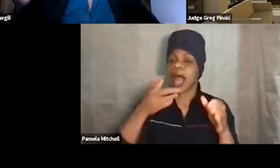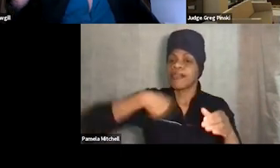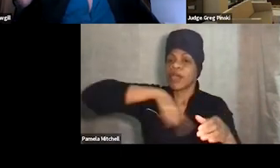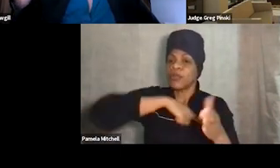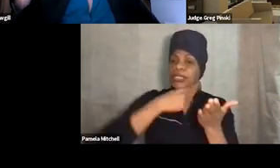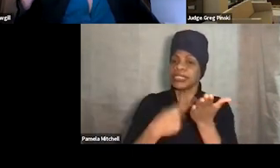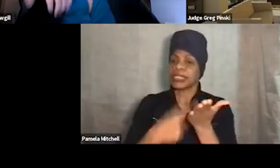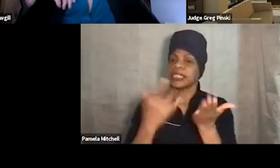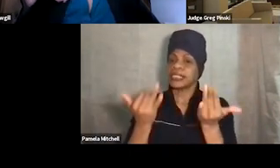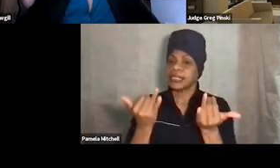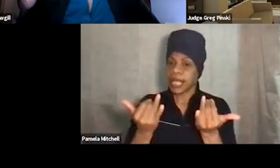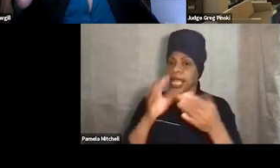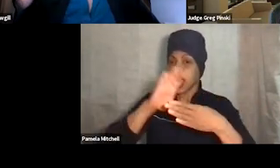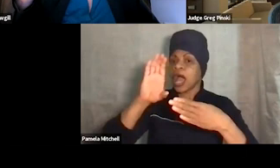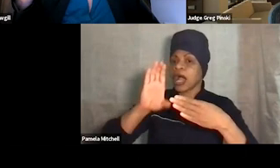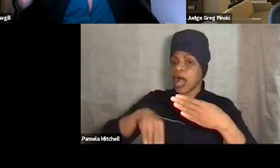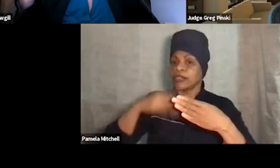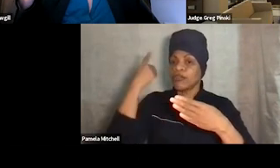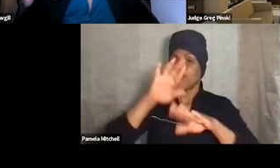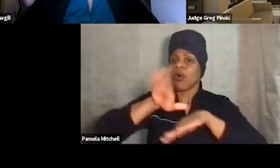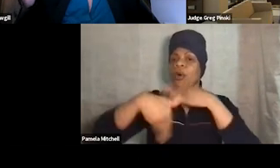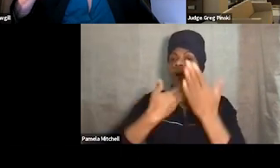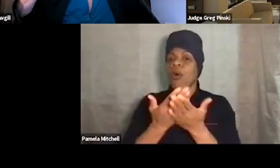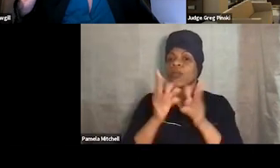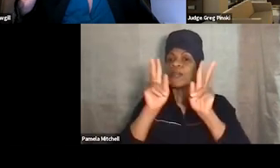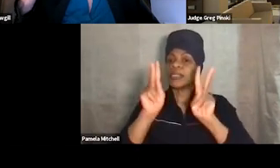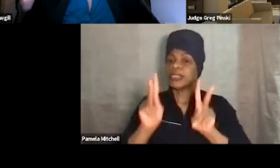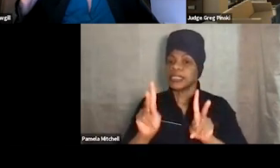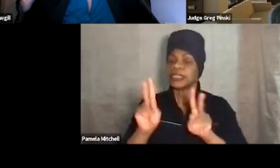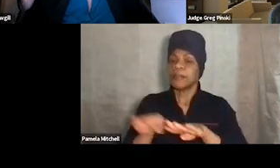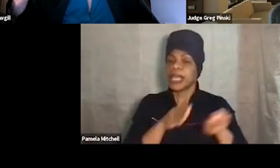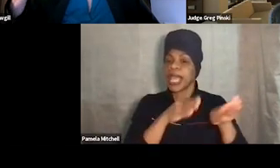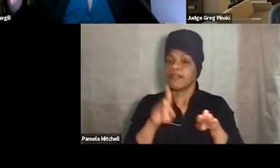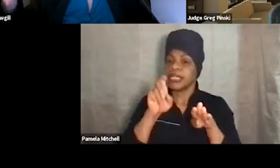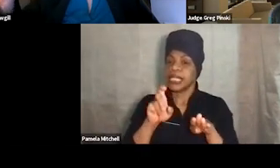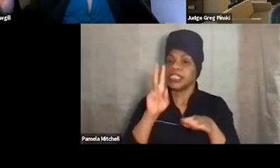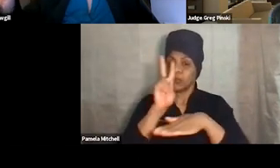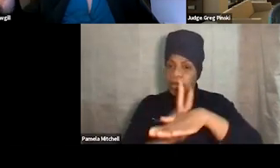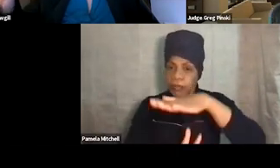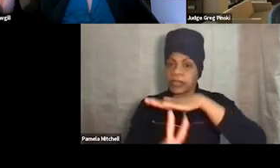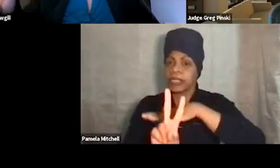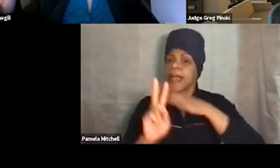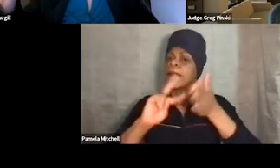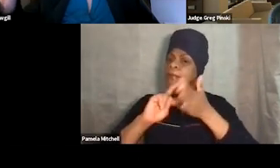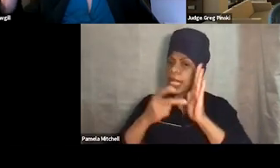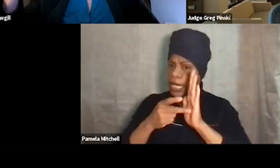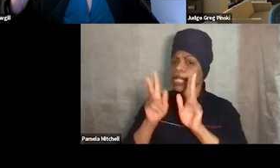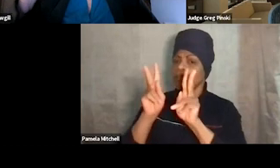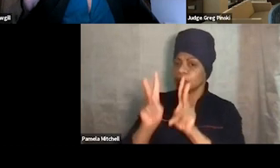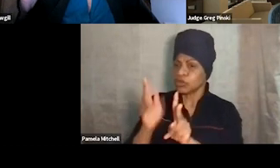Consequences for all the participant's behaviors, they need to be predictable. So in other words, they know we're gonna respond, right, like we talked about.